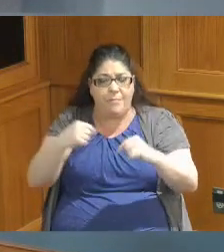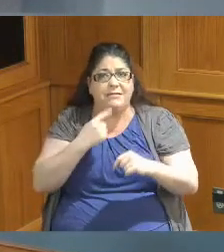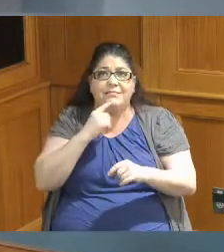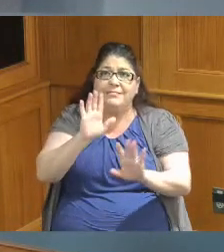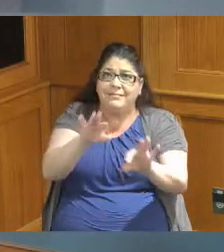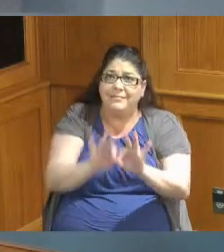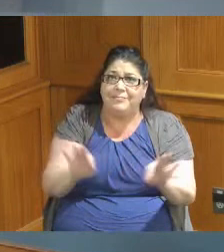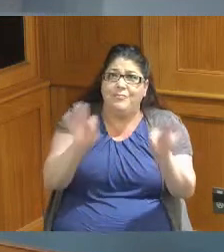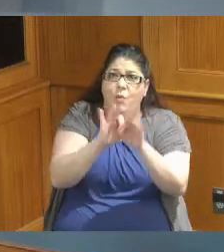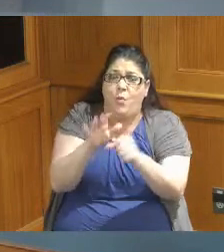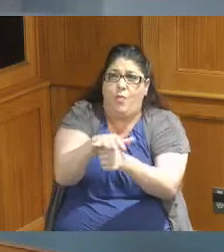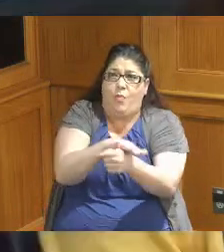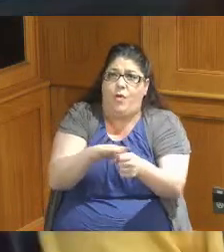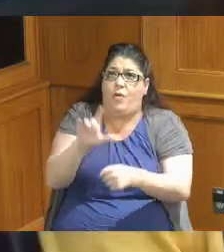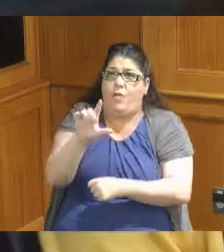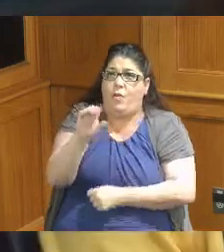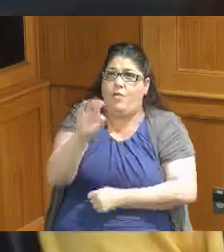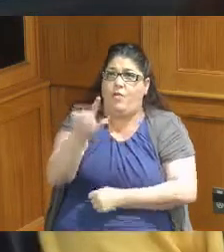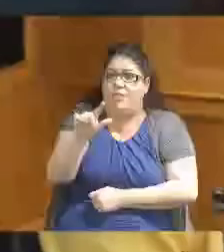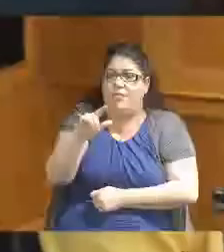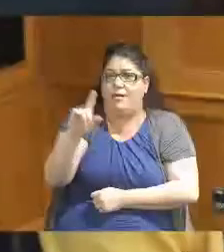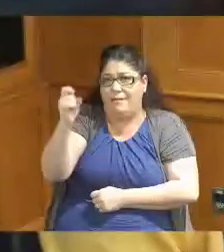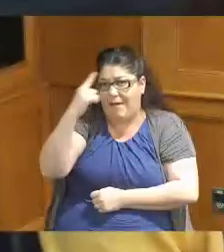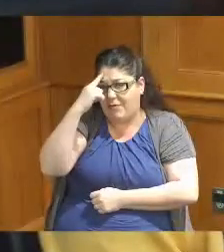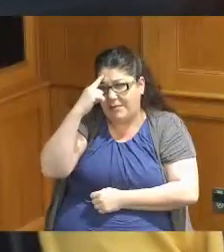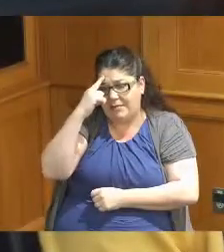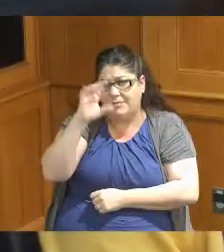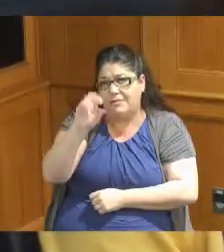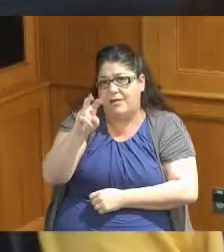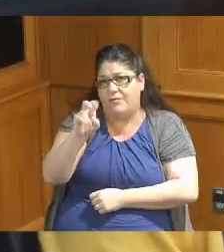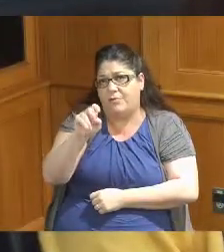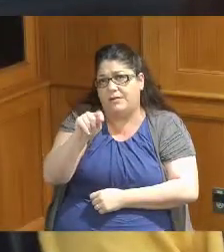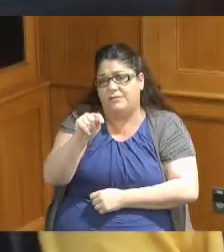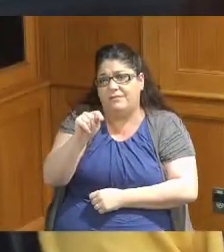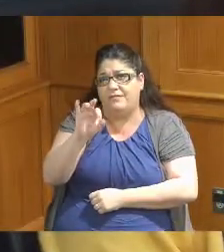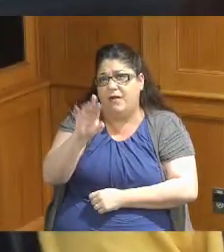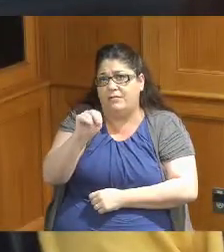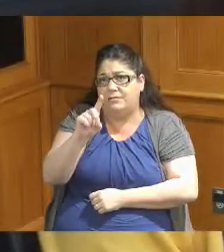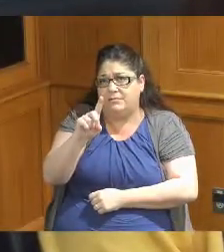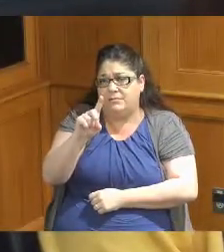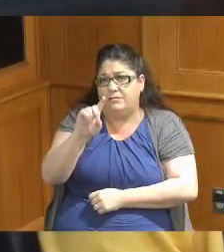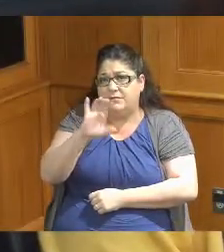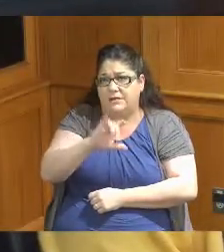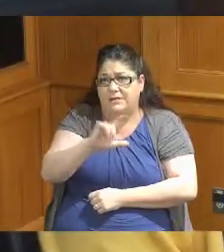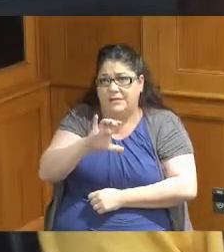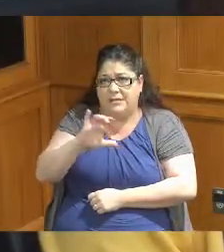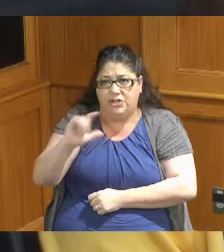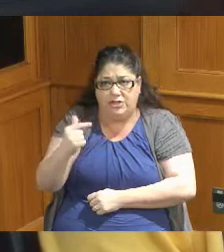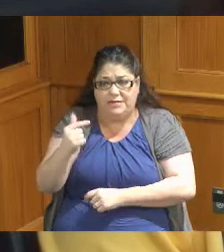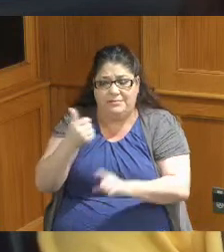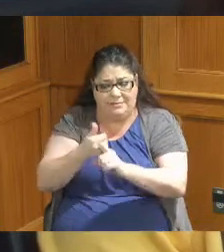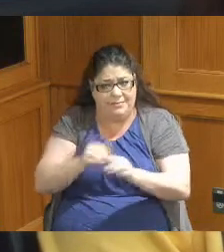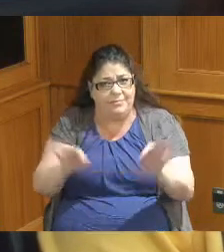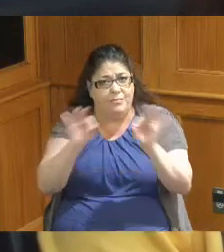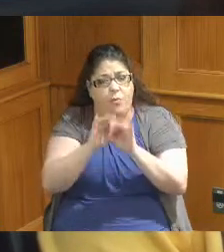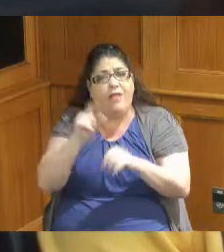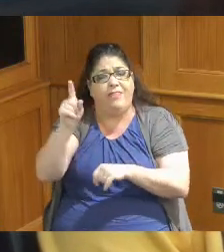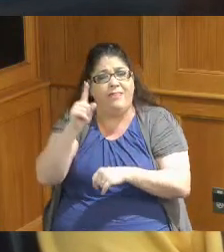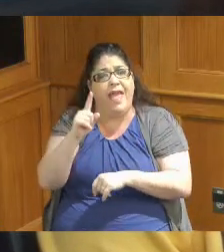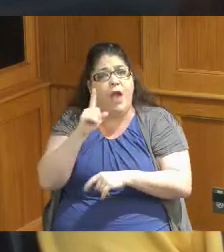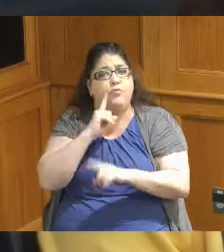fund is for us and I know they're they are also a lobbying for making sure that we get what we need